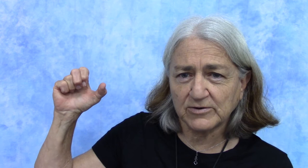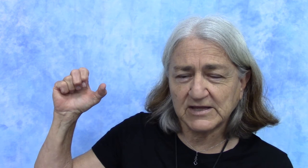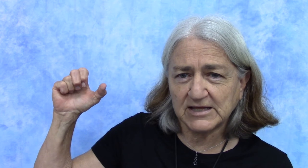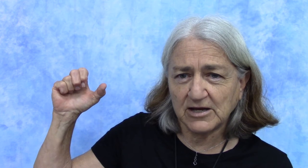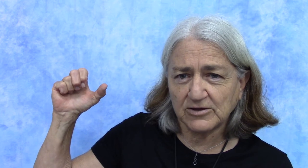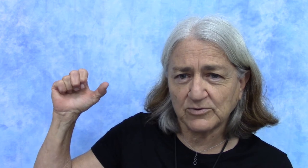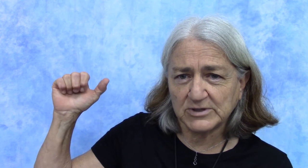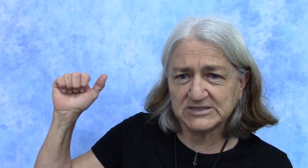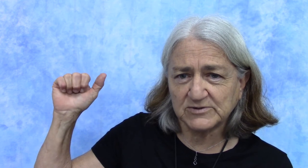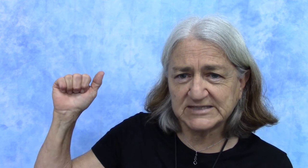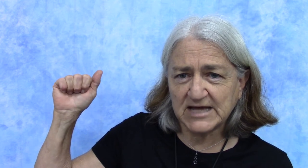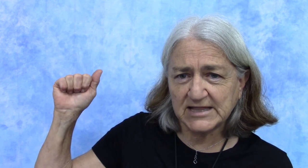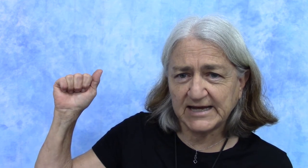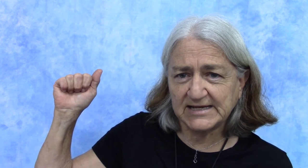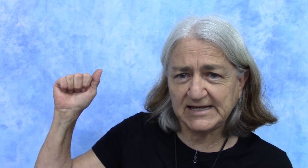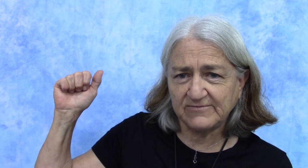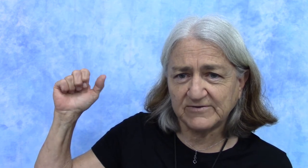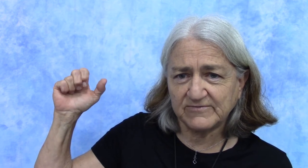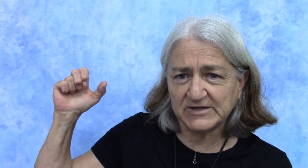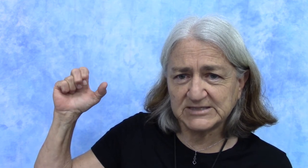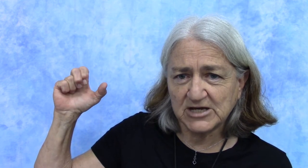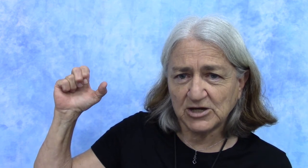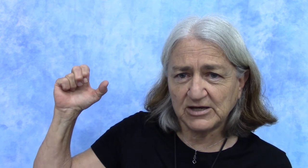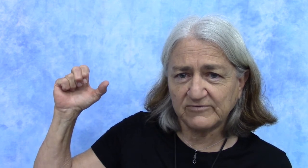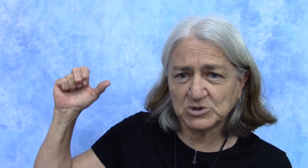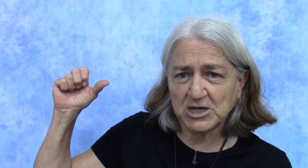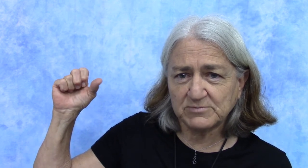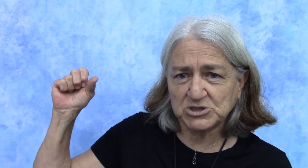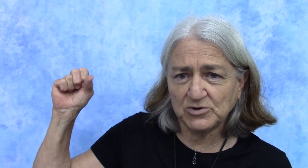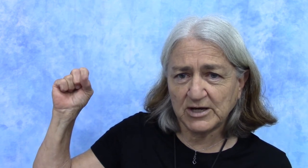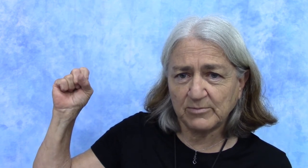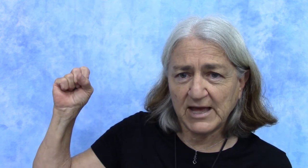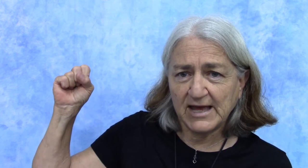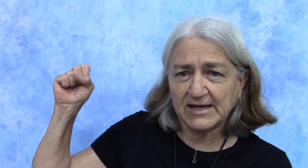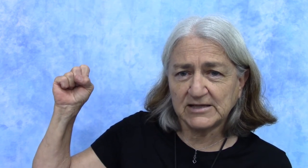than the other ones so it's not like an even fist. Tou have your top two up and then you're